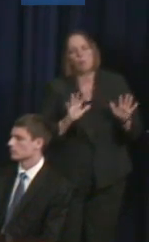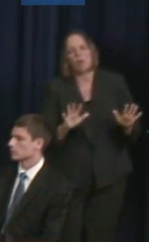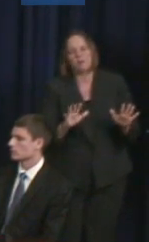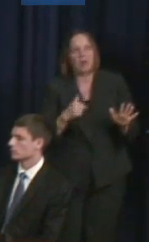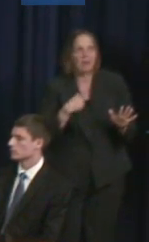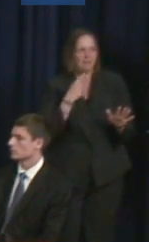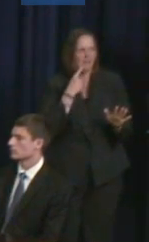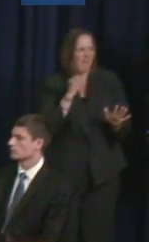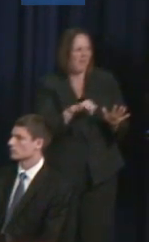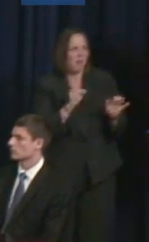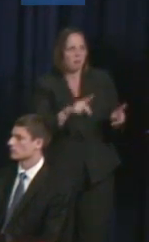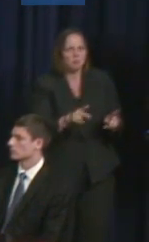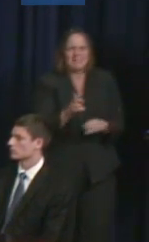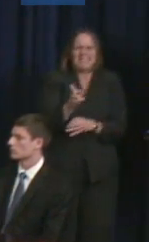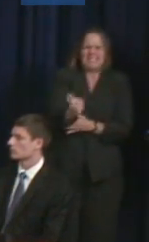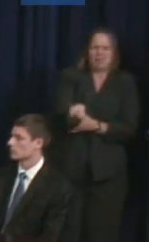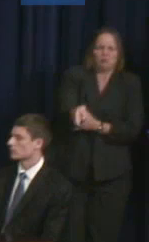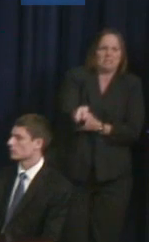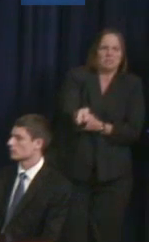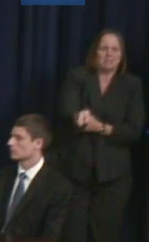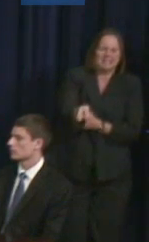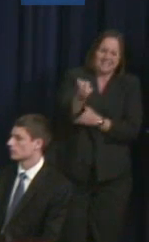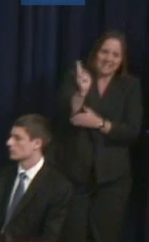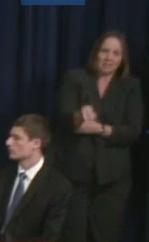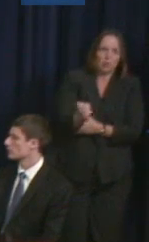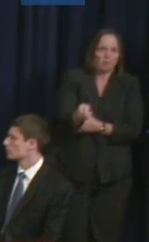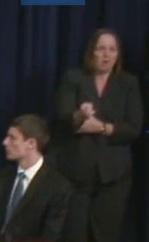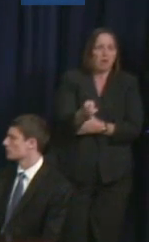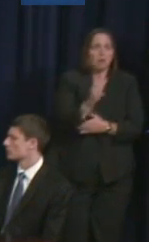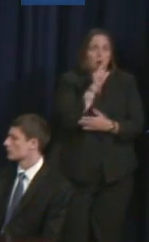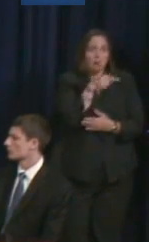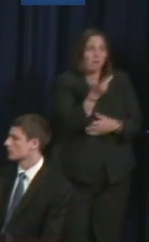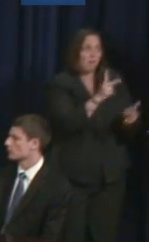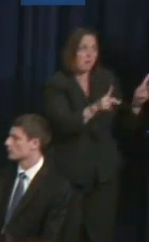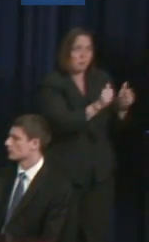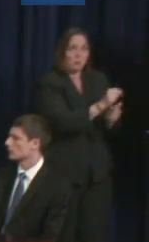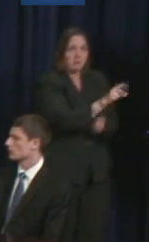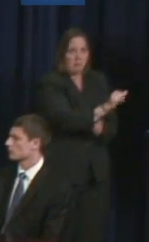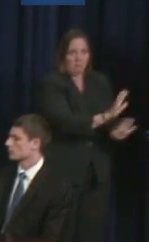for not just disabled individuals but for other people who travel into D.C.